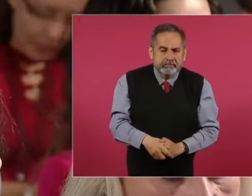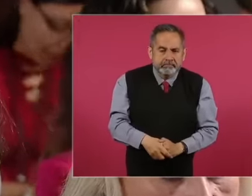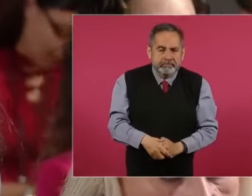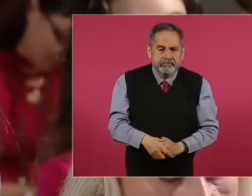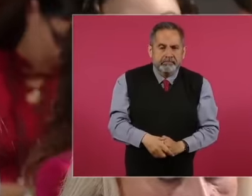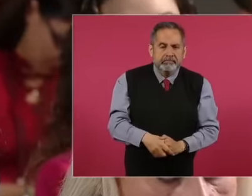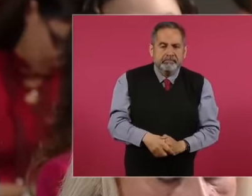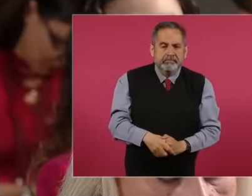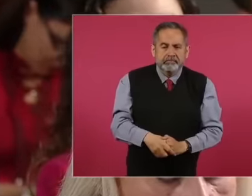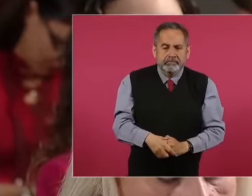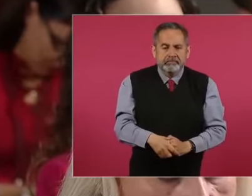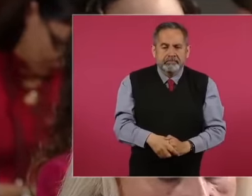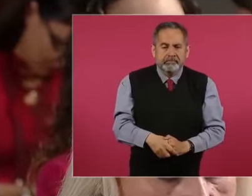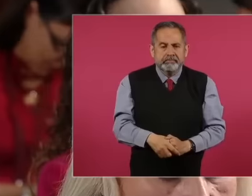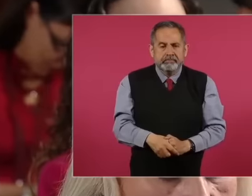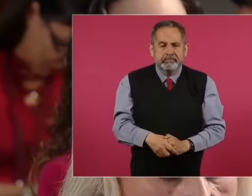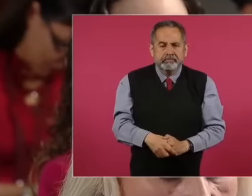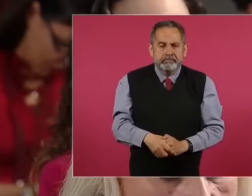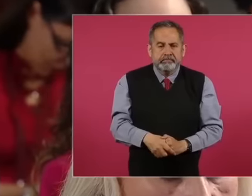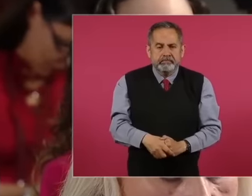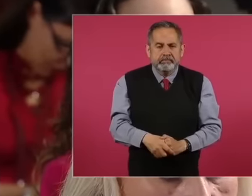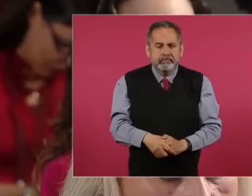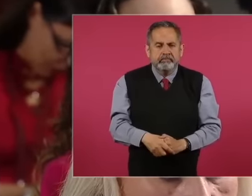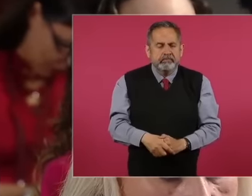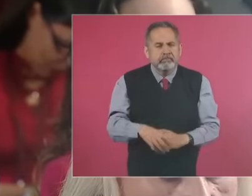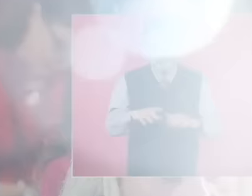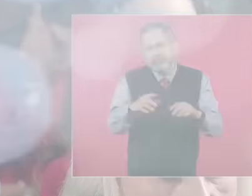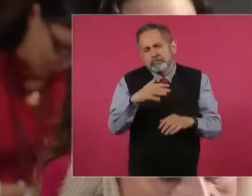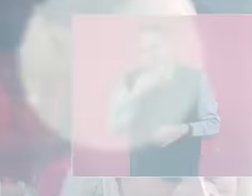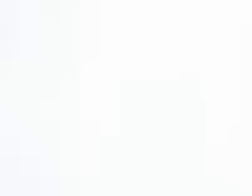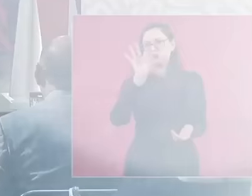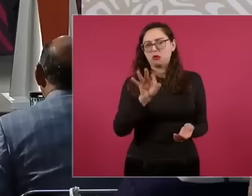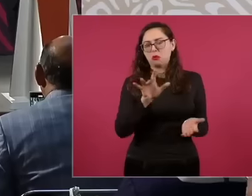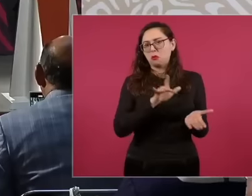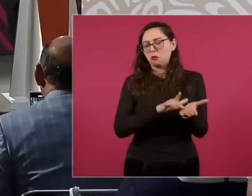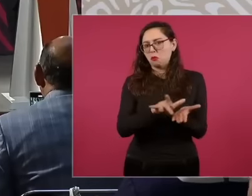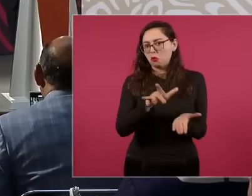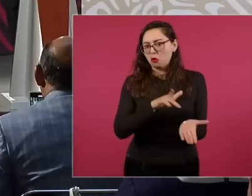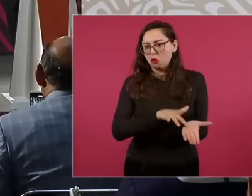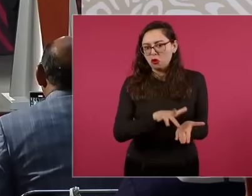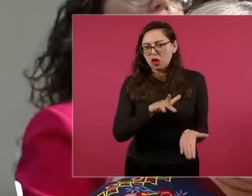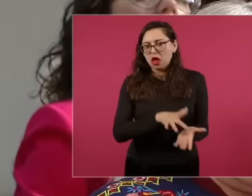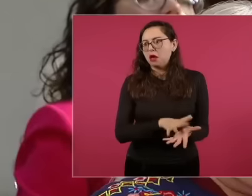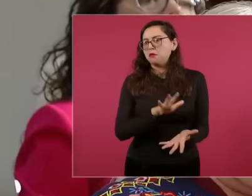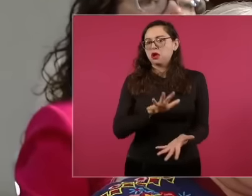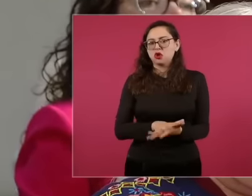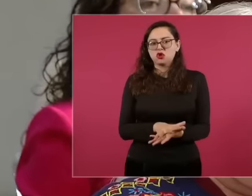she comes to confront the president without foundations and with issues that do not correspond to the morning